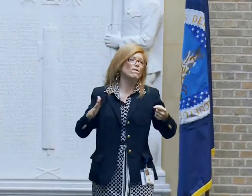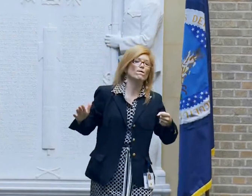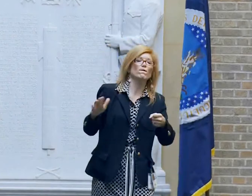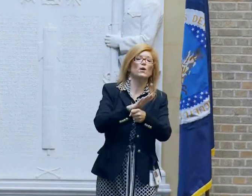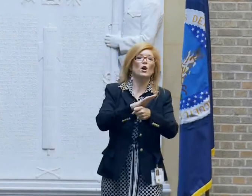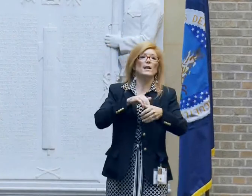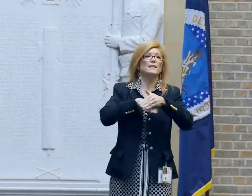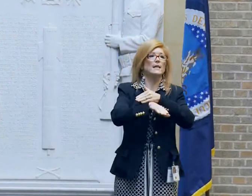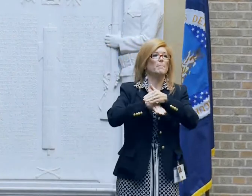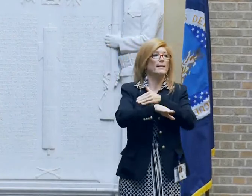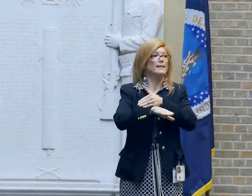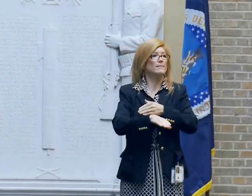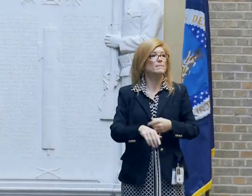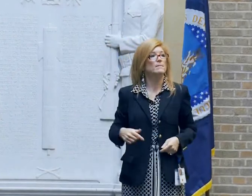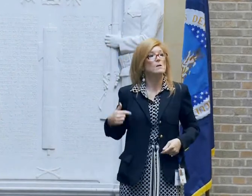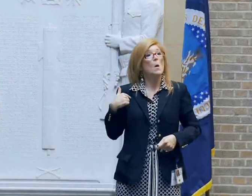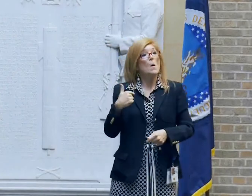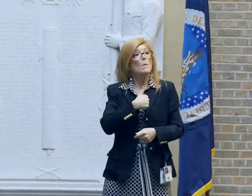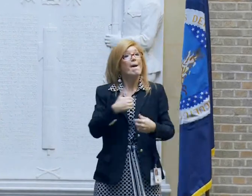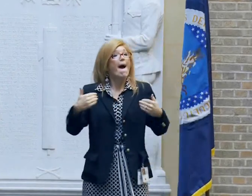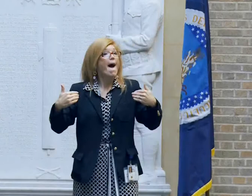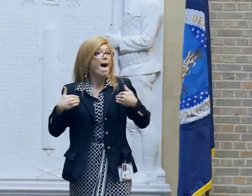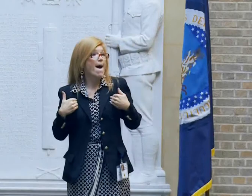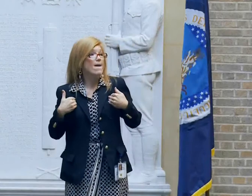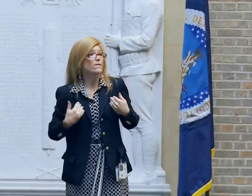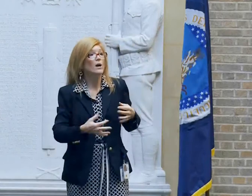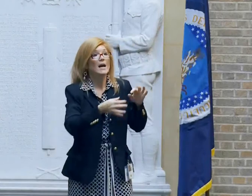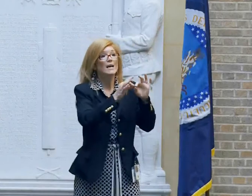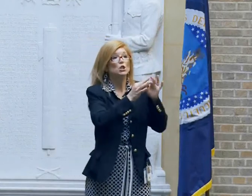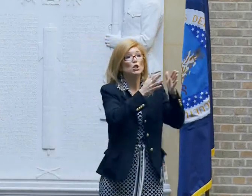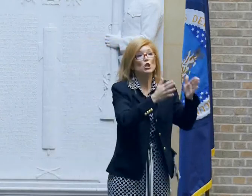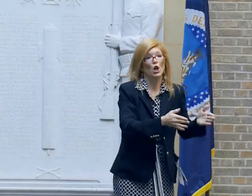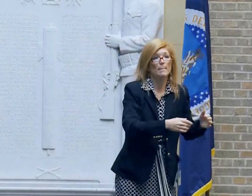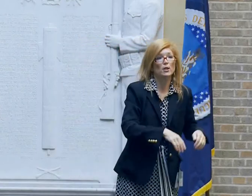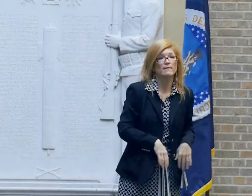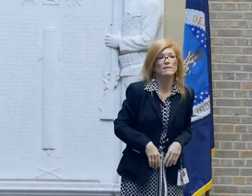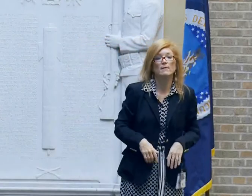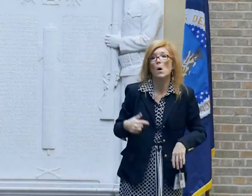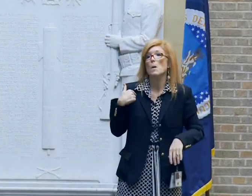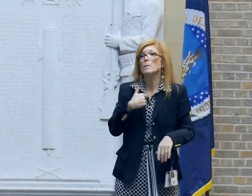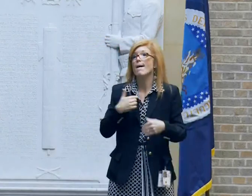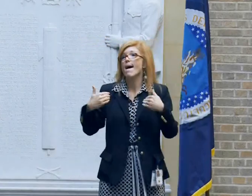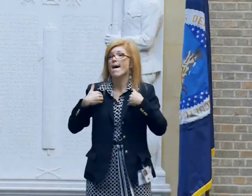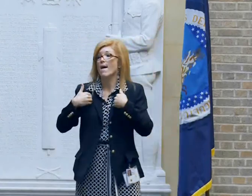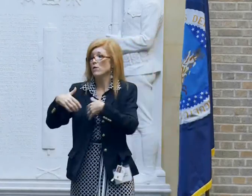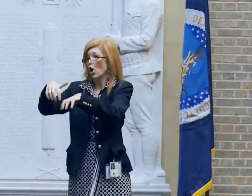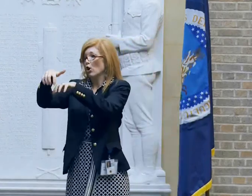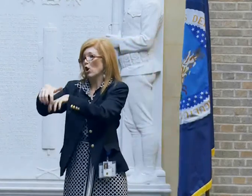Finally, we'd like to insure full accessibility to this event